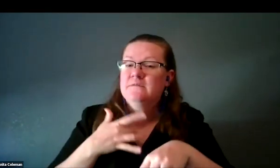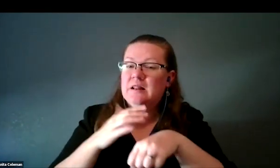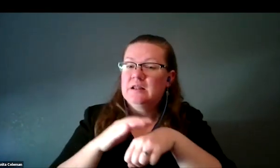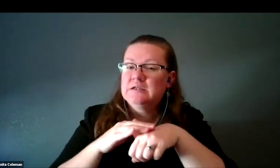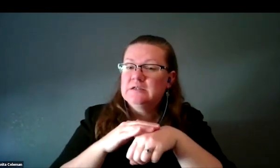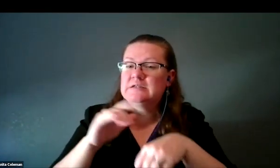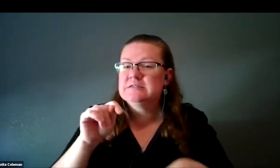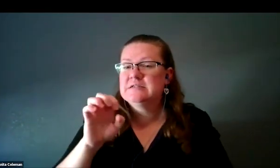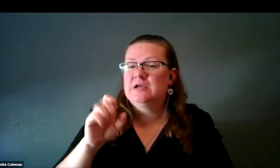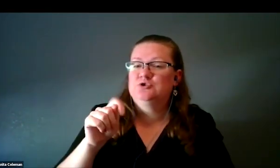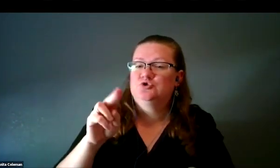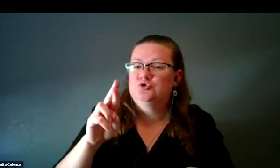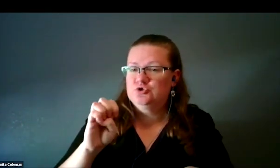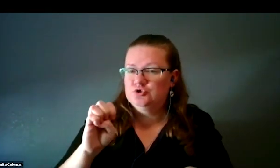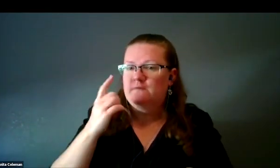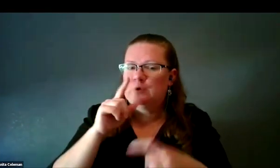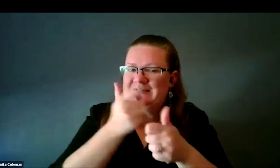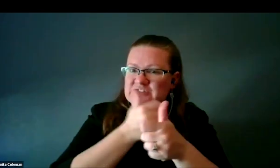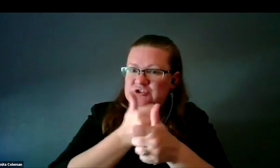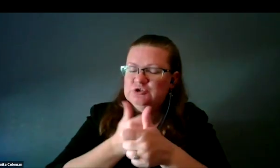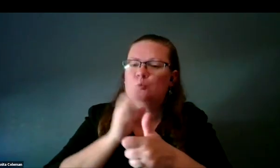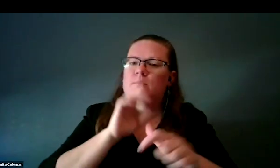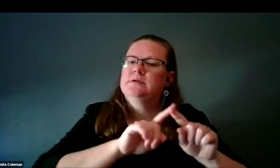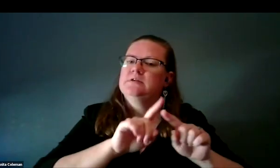to those features so that when you touch the 3D print,